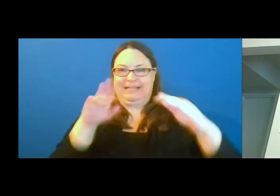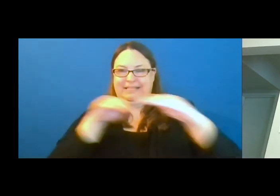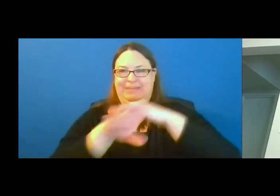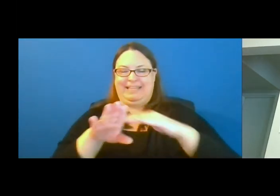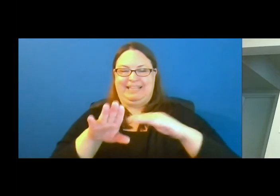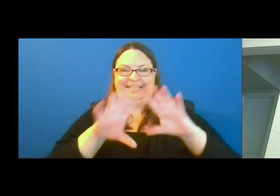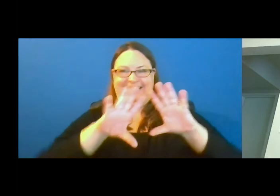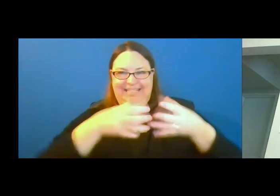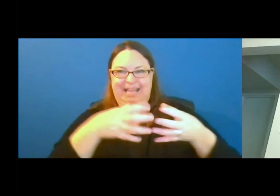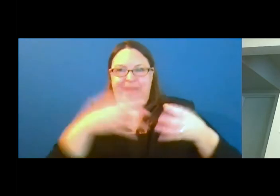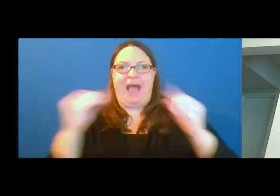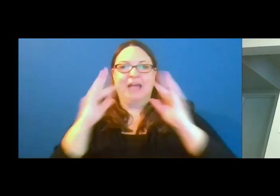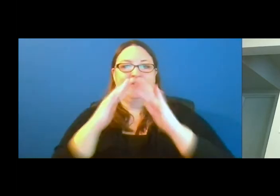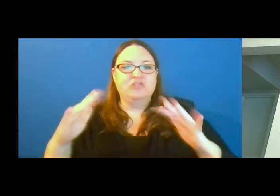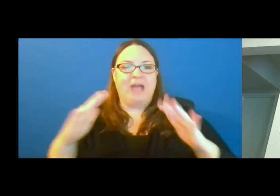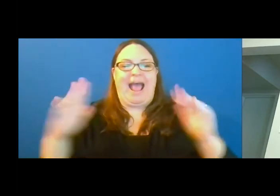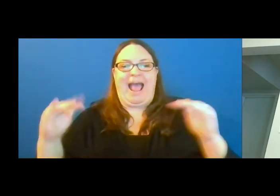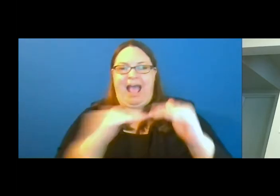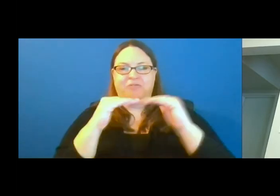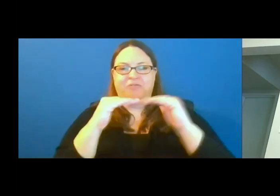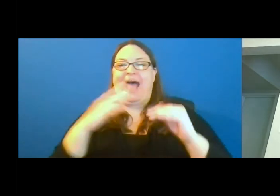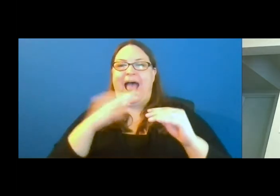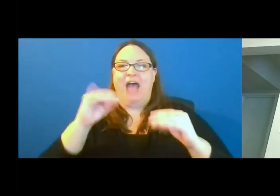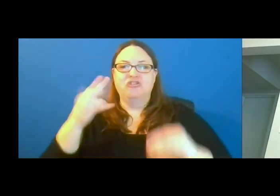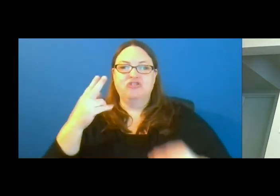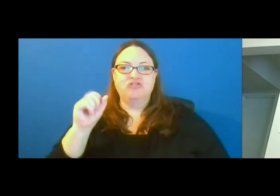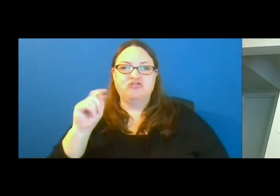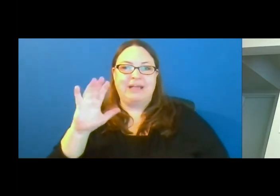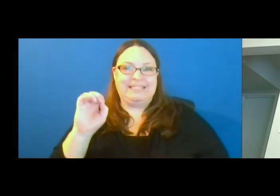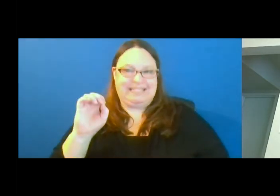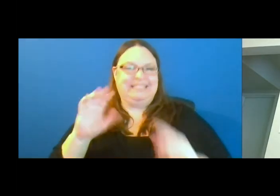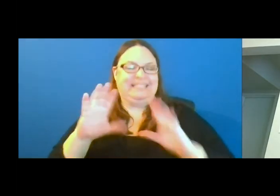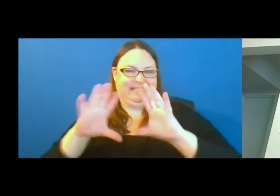Diversity, Equity, Inclusion and Justice team or DEIJ Team.